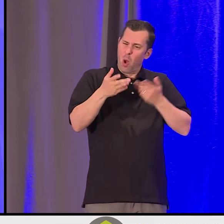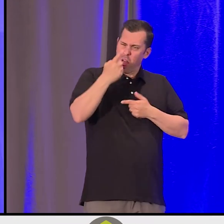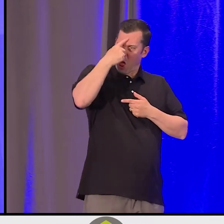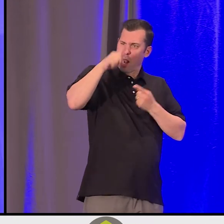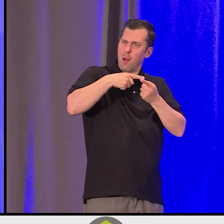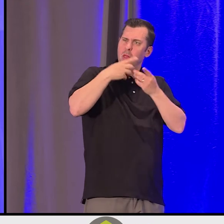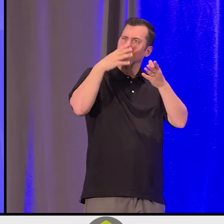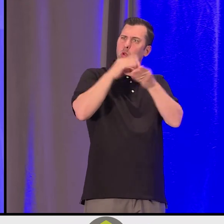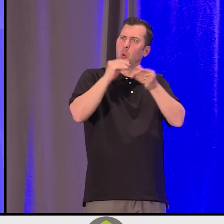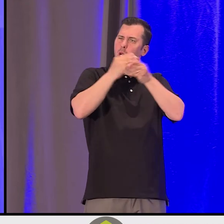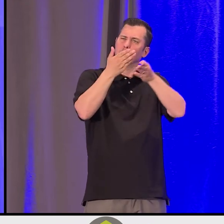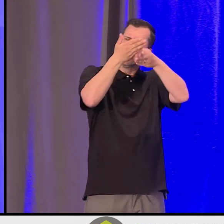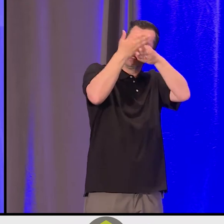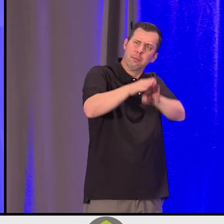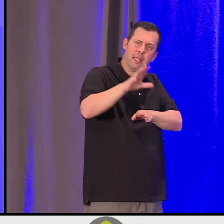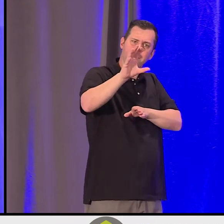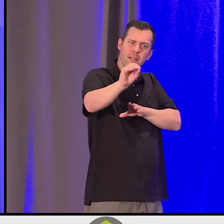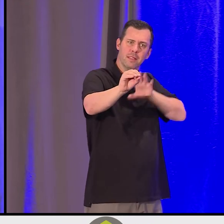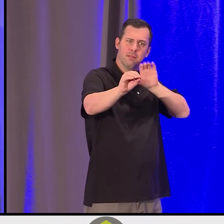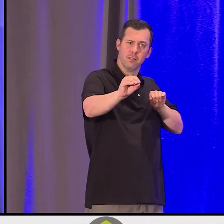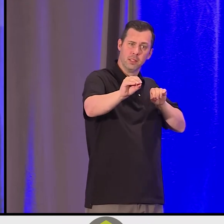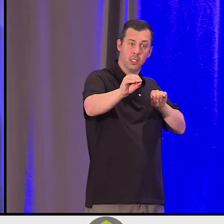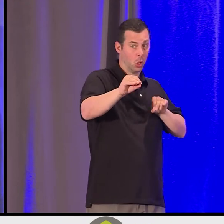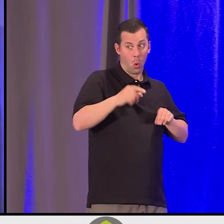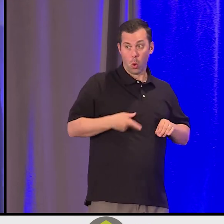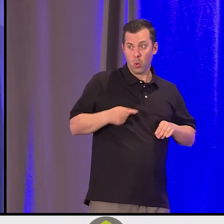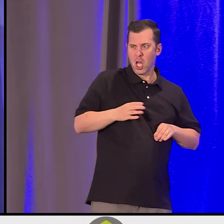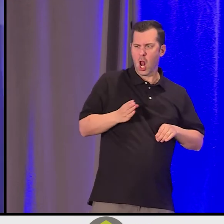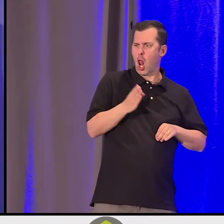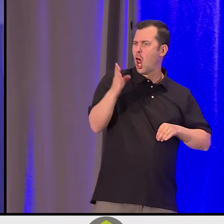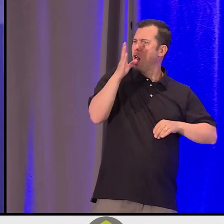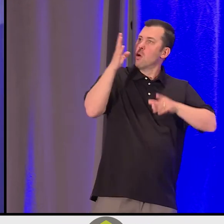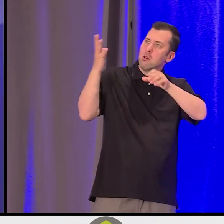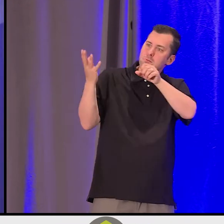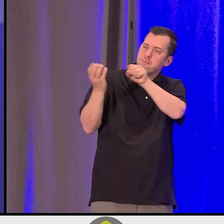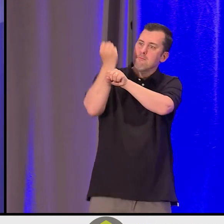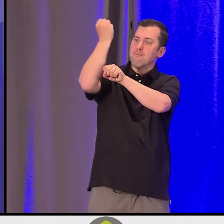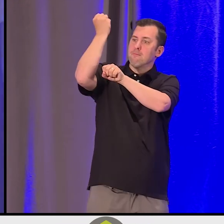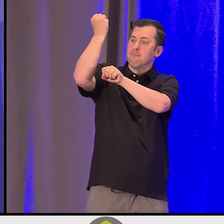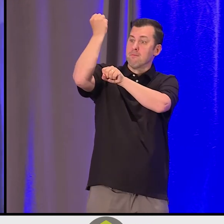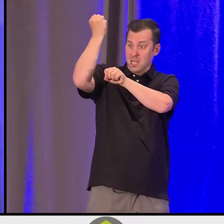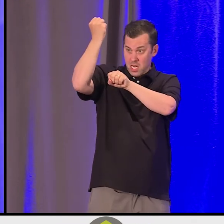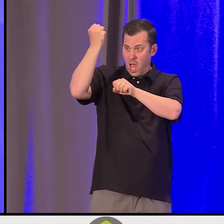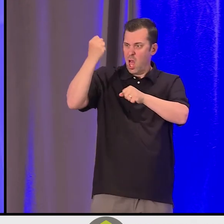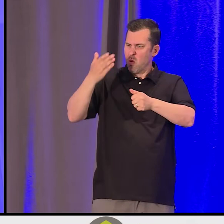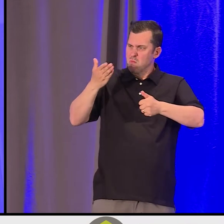And sure enough, we won in the court. One of over 200 court cases that Indigenous peoples